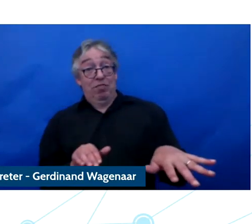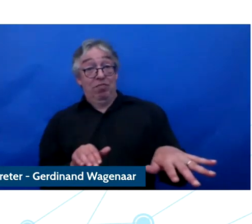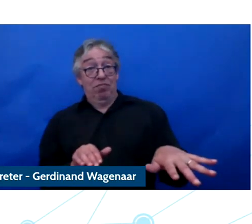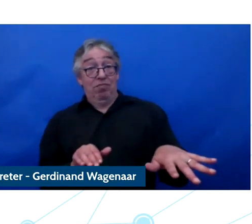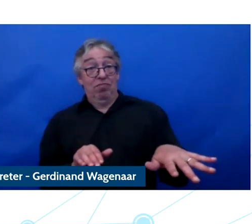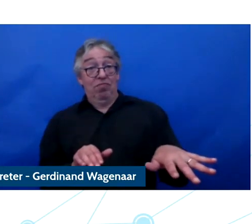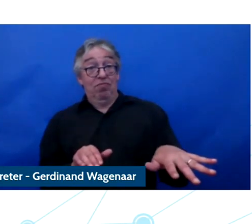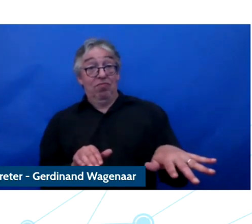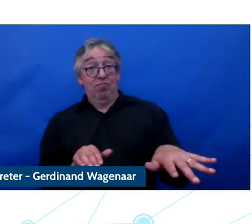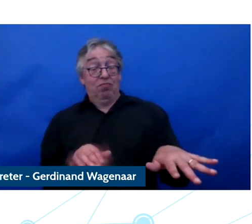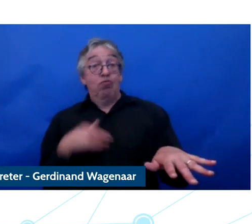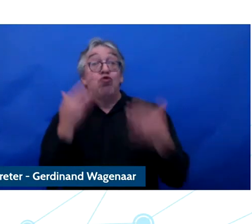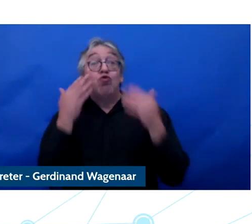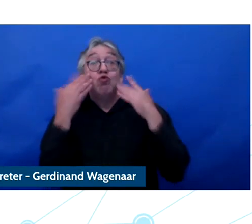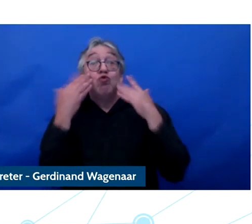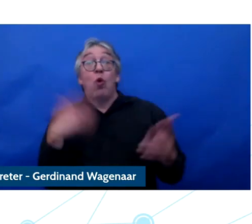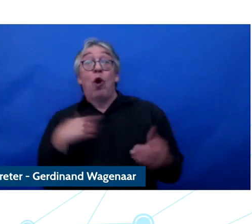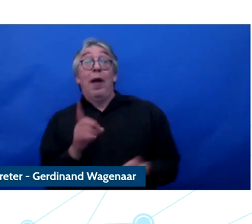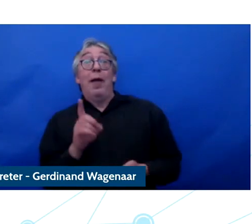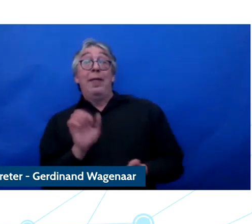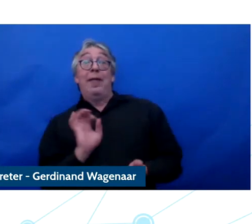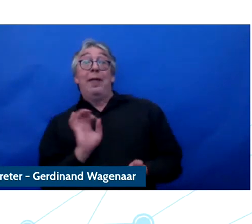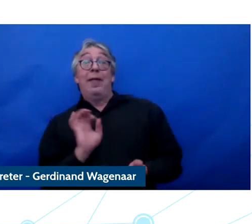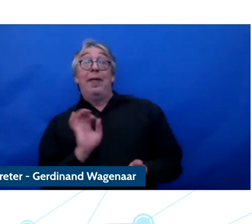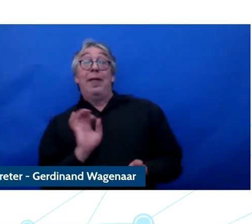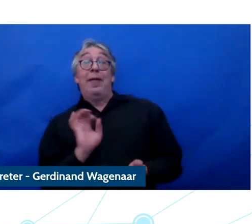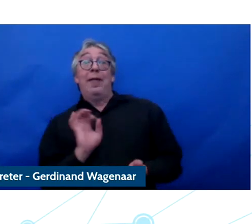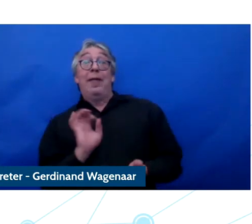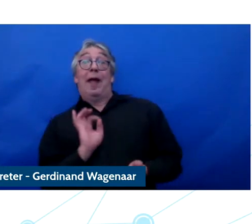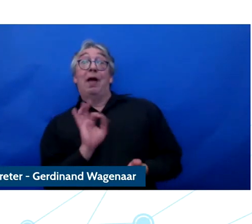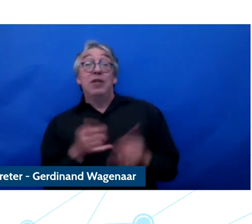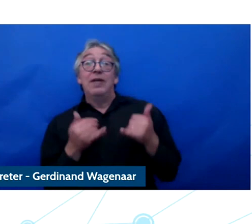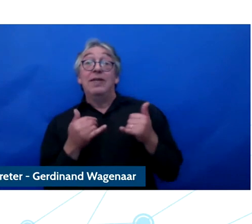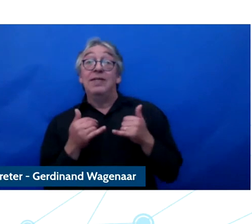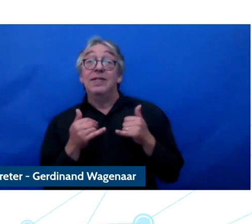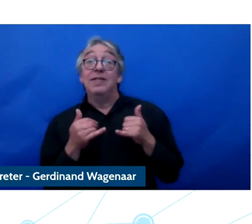regulation and is to protect them but nonetheless they collect so much data